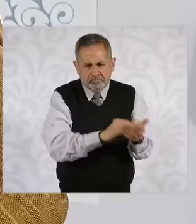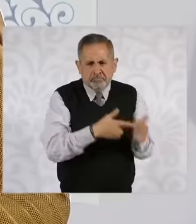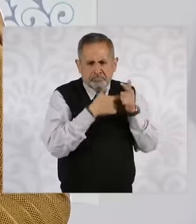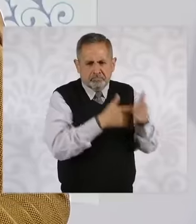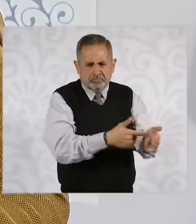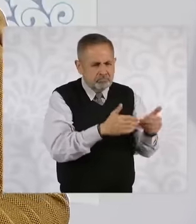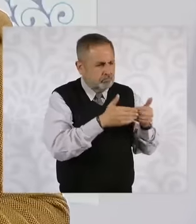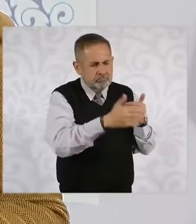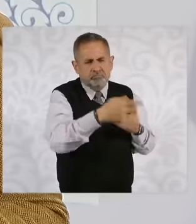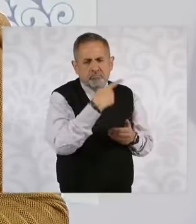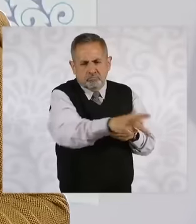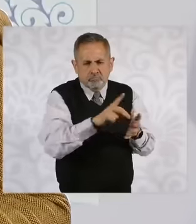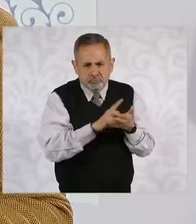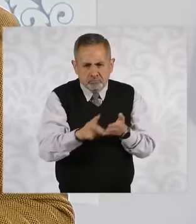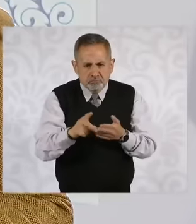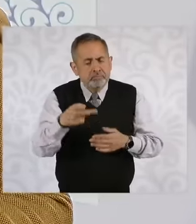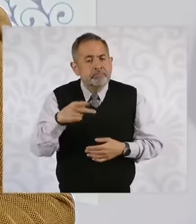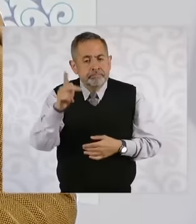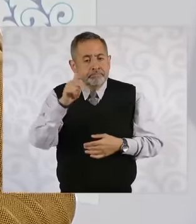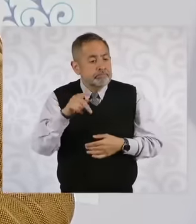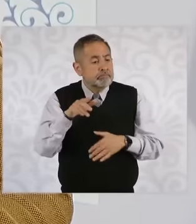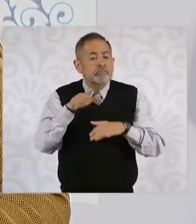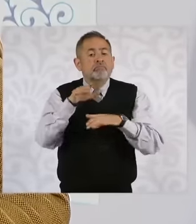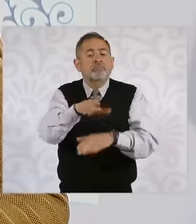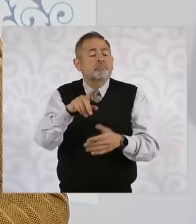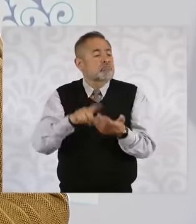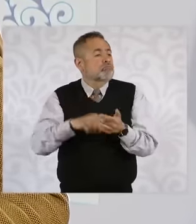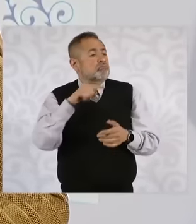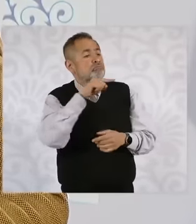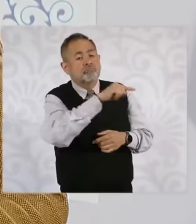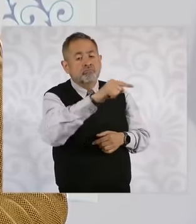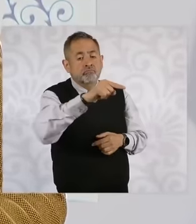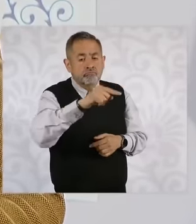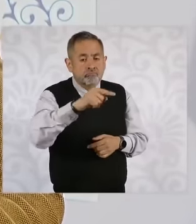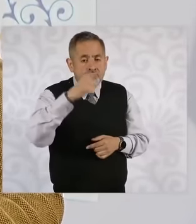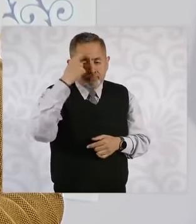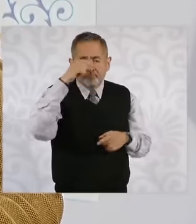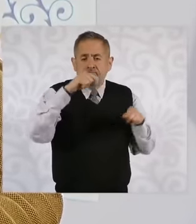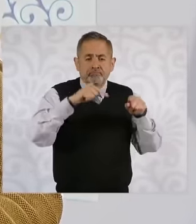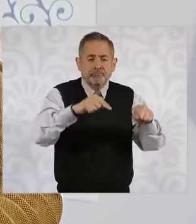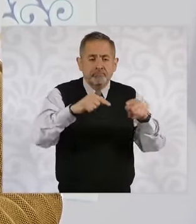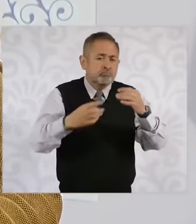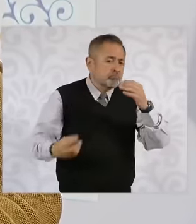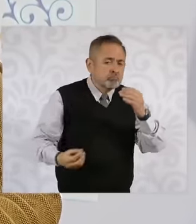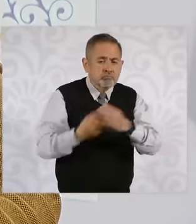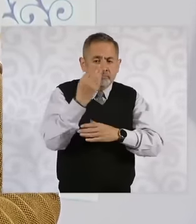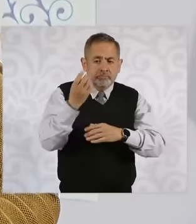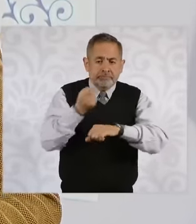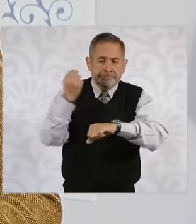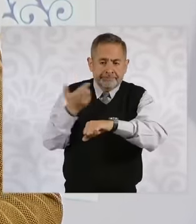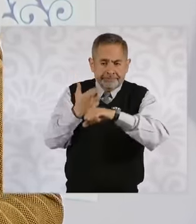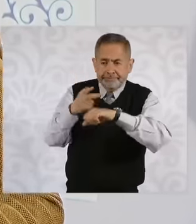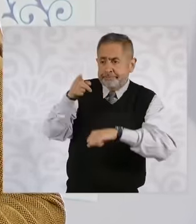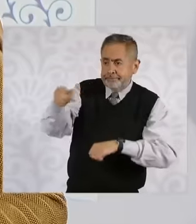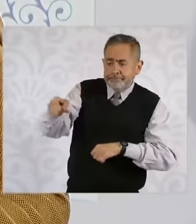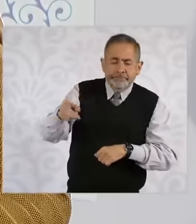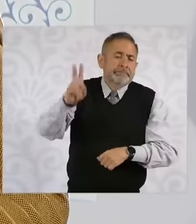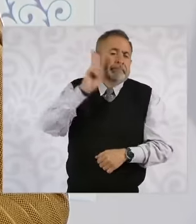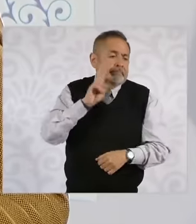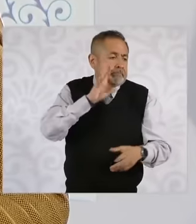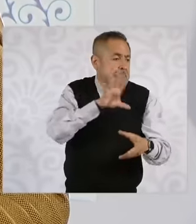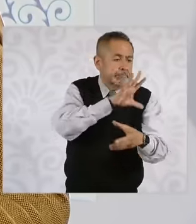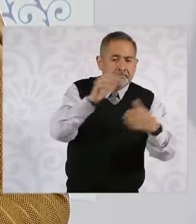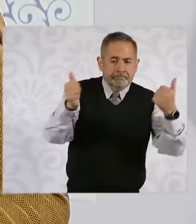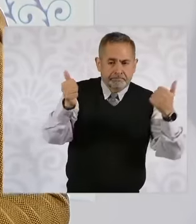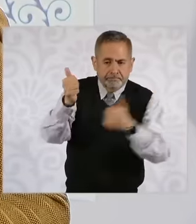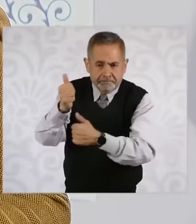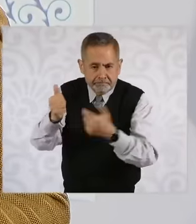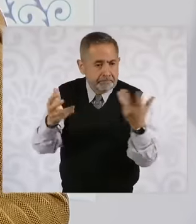rights but arriving to the new secretariat Well we will have to see but Yes definitely in